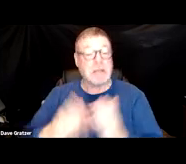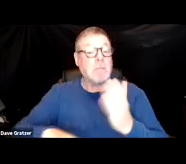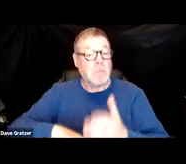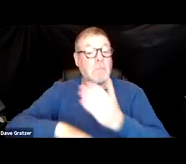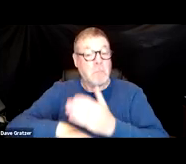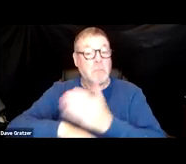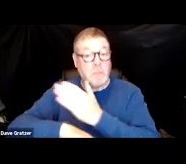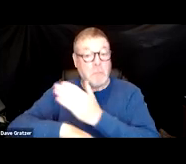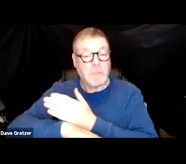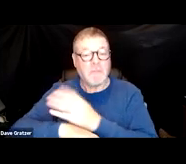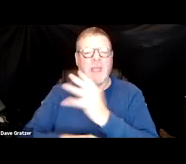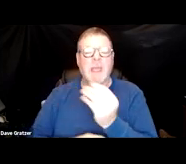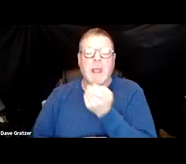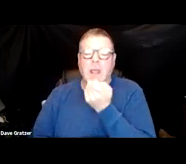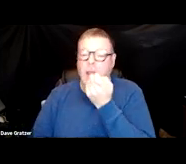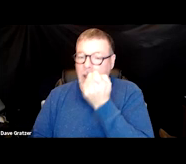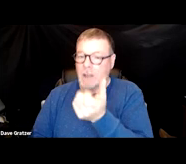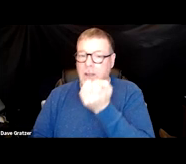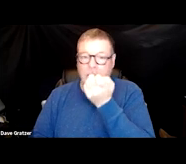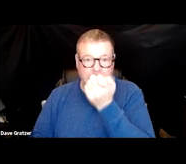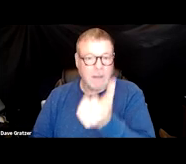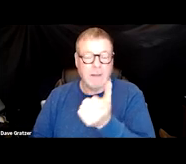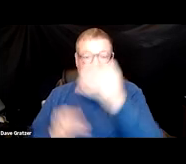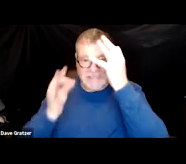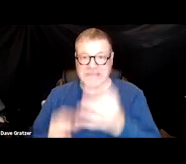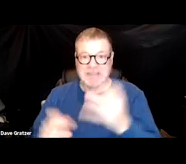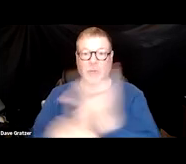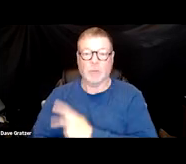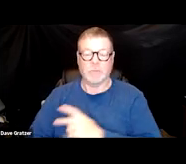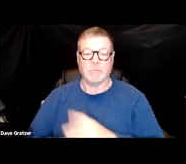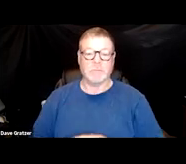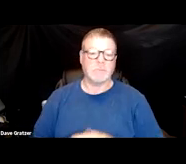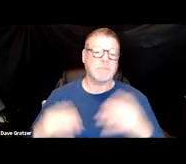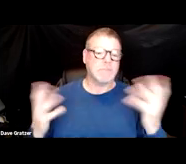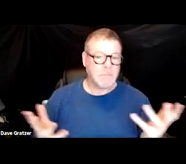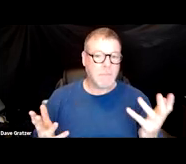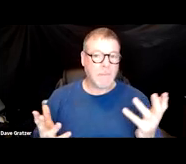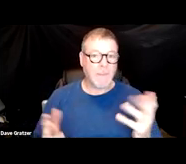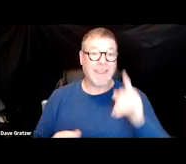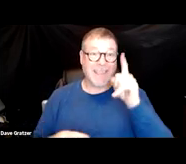and a small minority definitely said they were worse. So certainly this slide points out